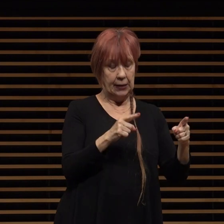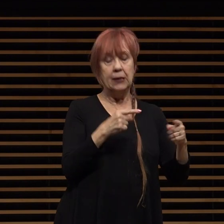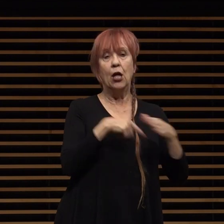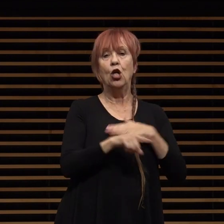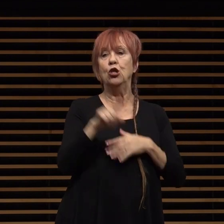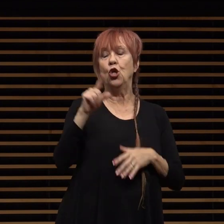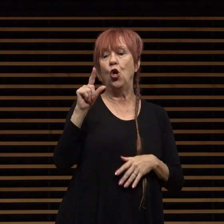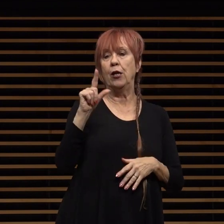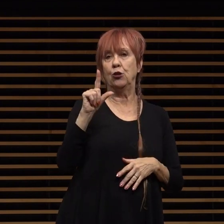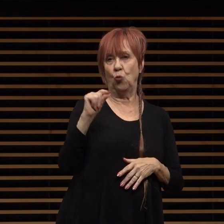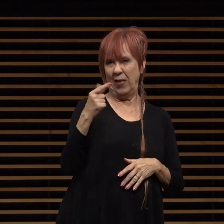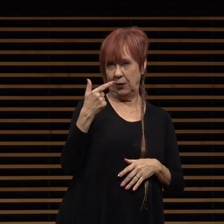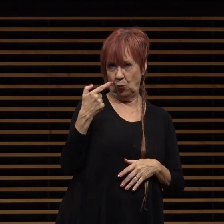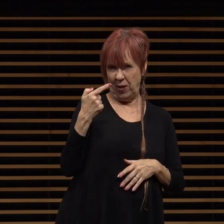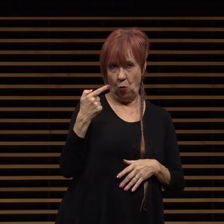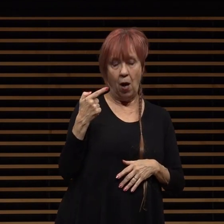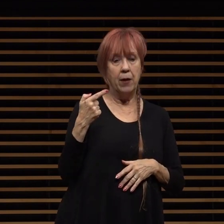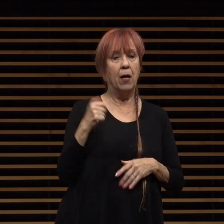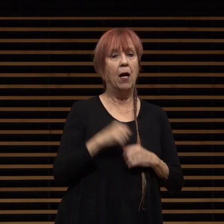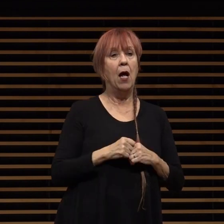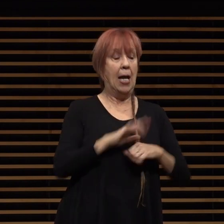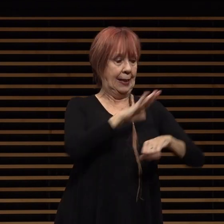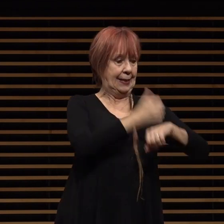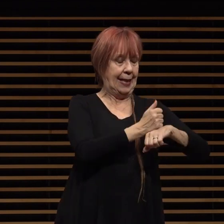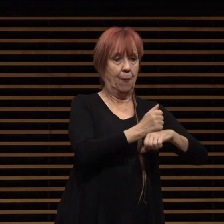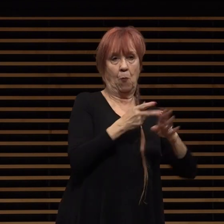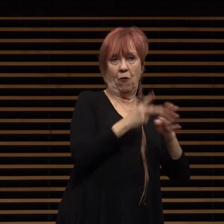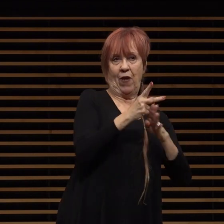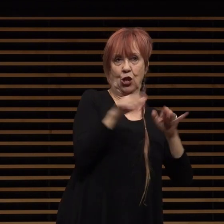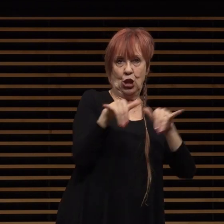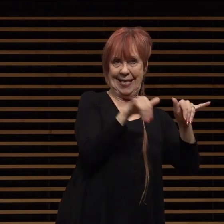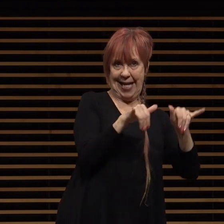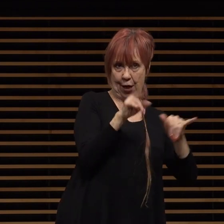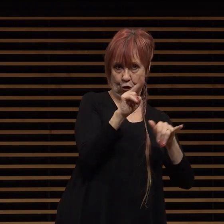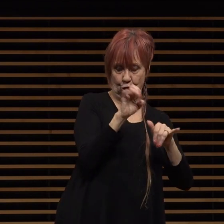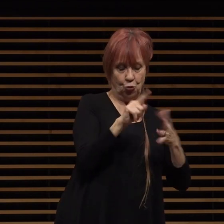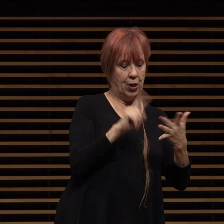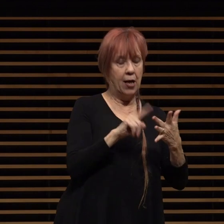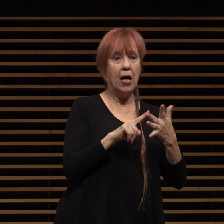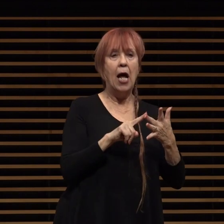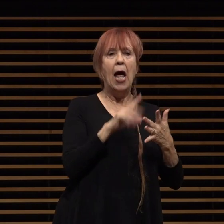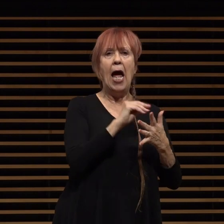implemented a professional standards unit